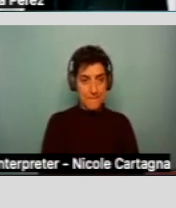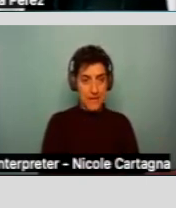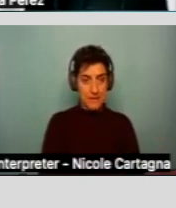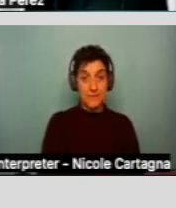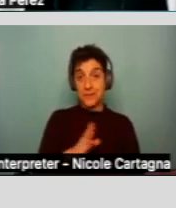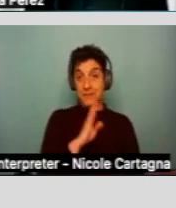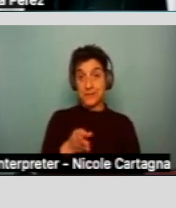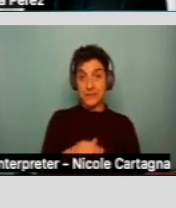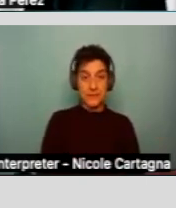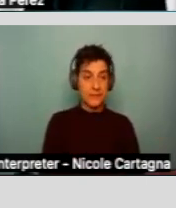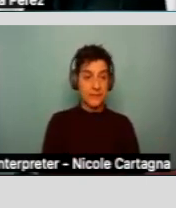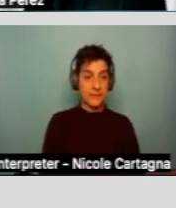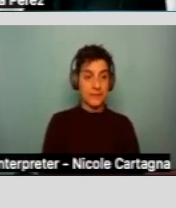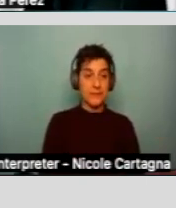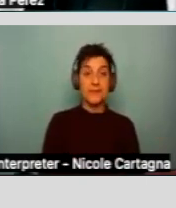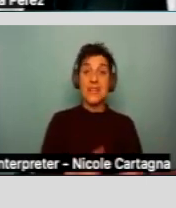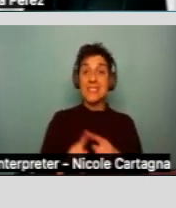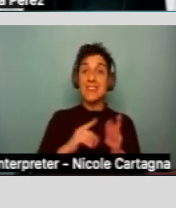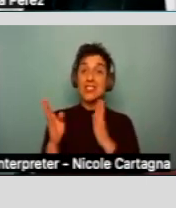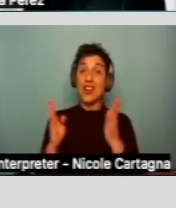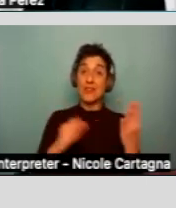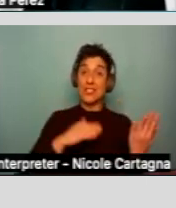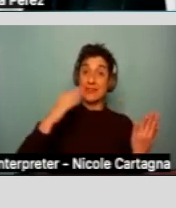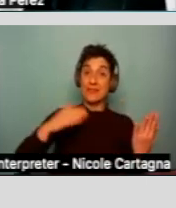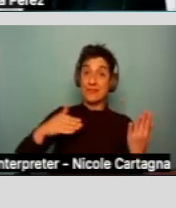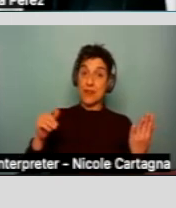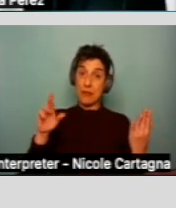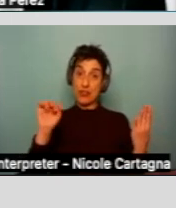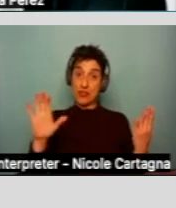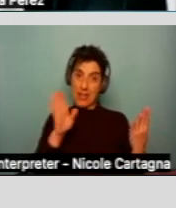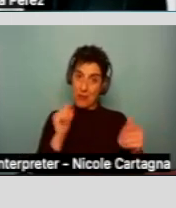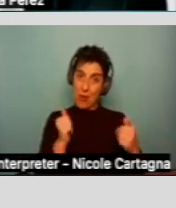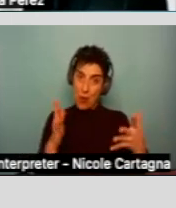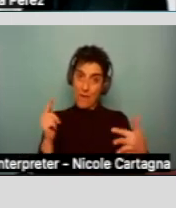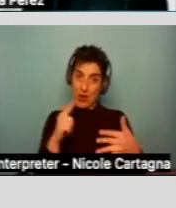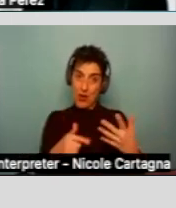And here is a list of the services that are offered by the regional center to the client.